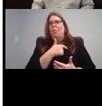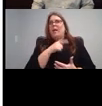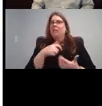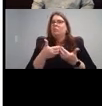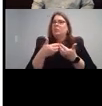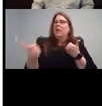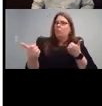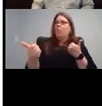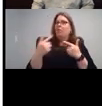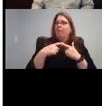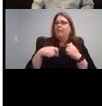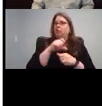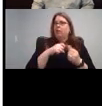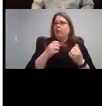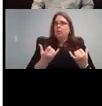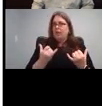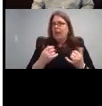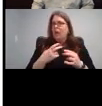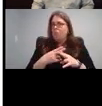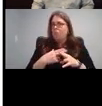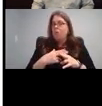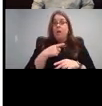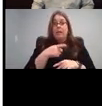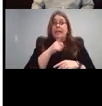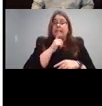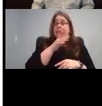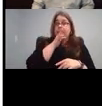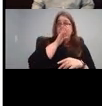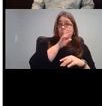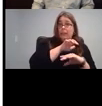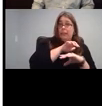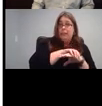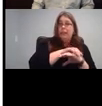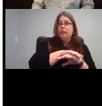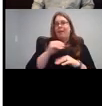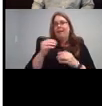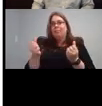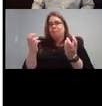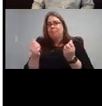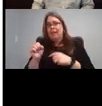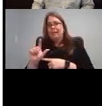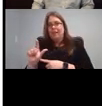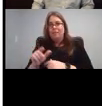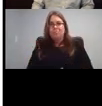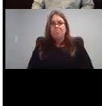video in it and in spoken English with ASL on the screen. And that's pretty much it.